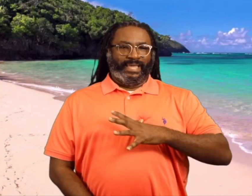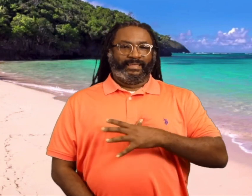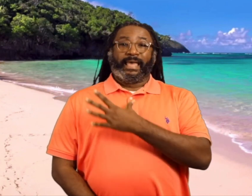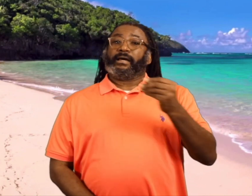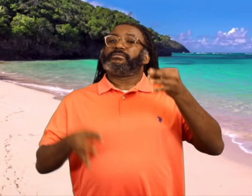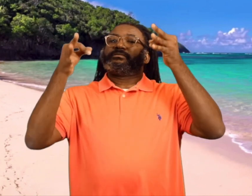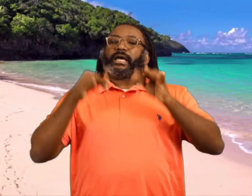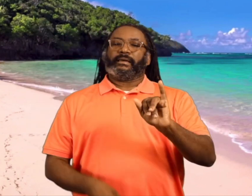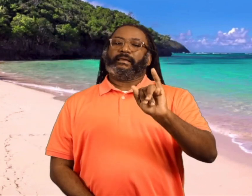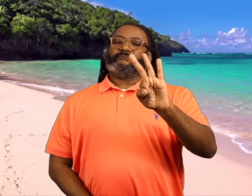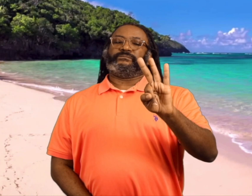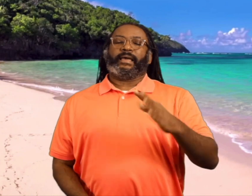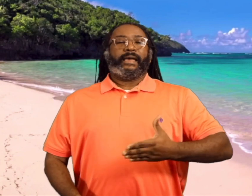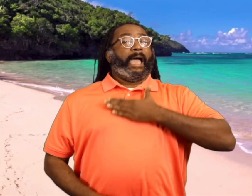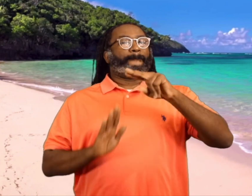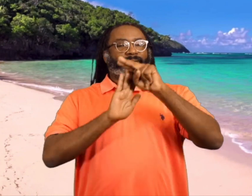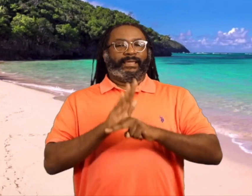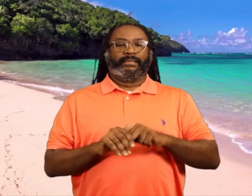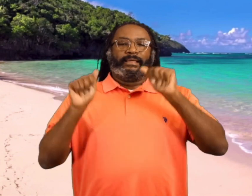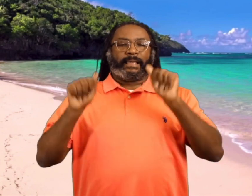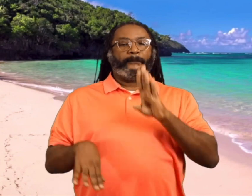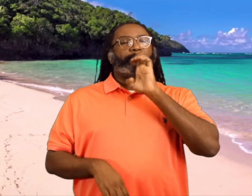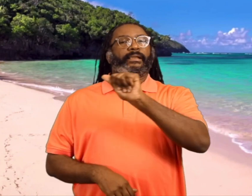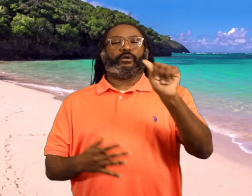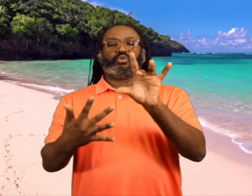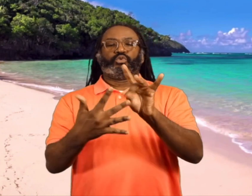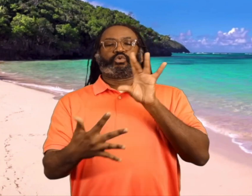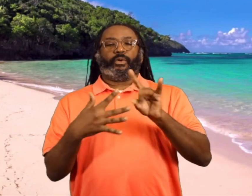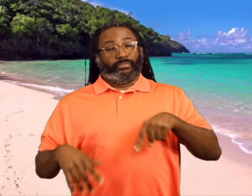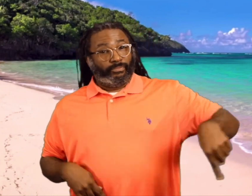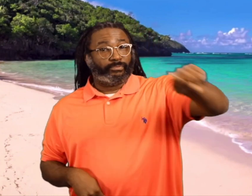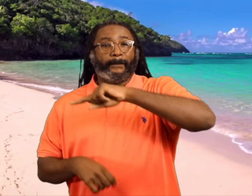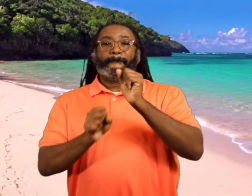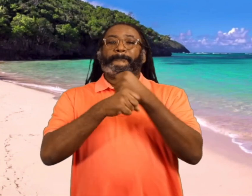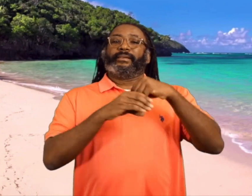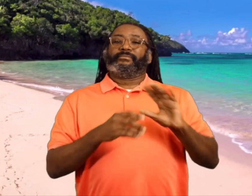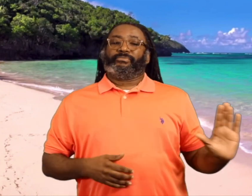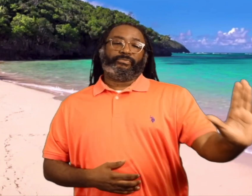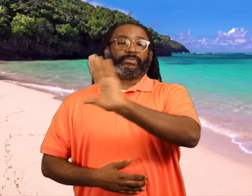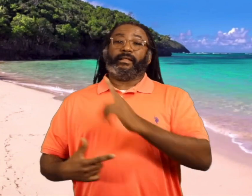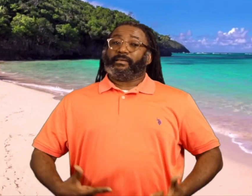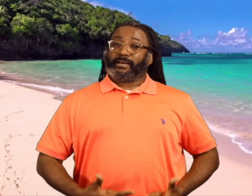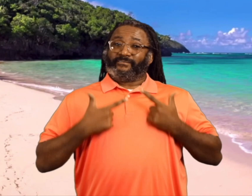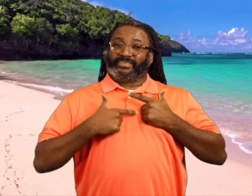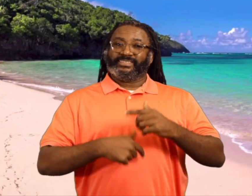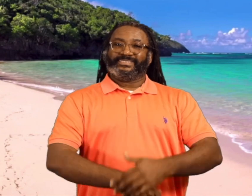and decide if happiness can be choice they make in their lives.